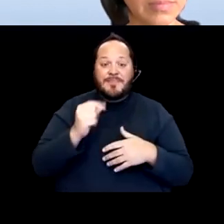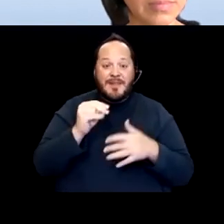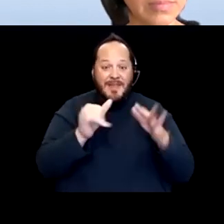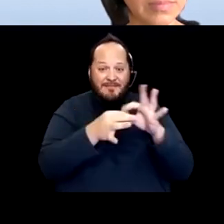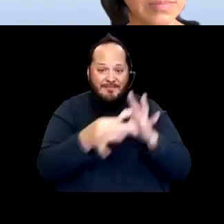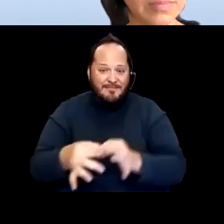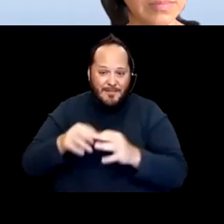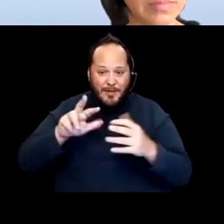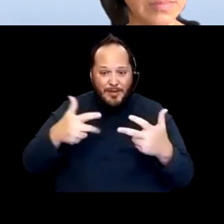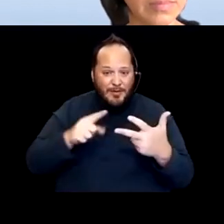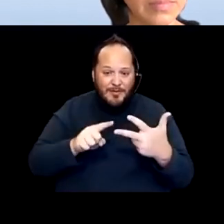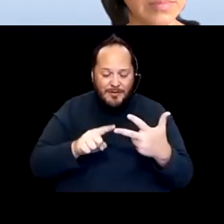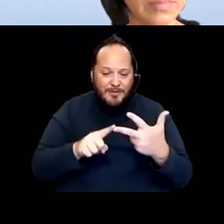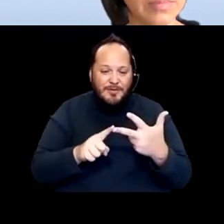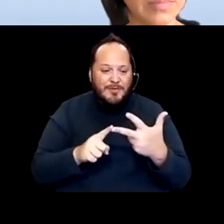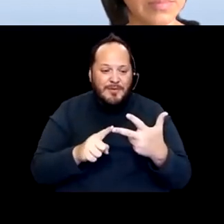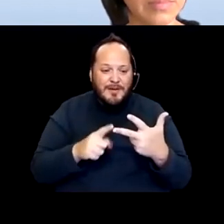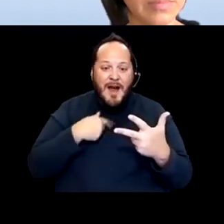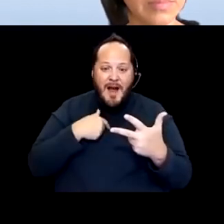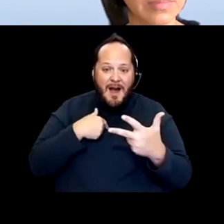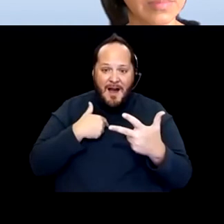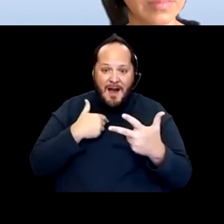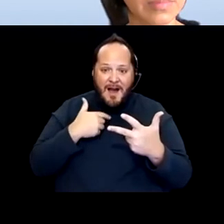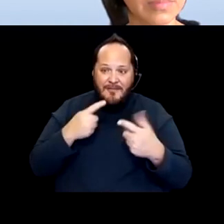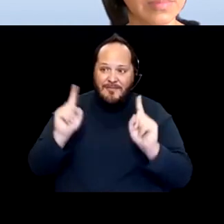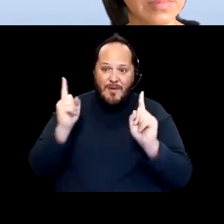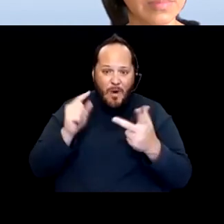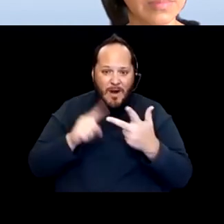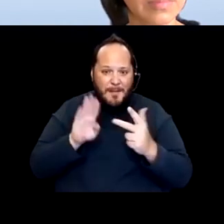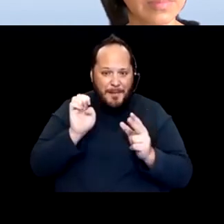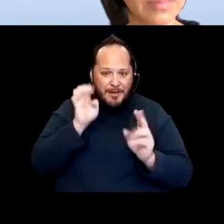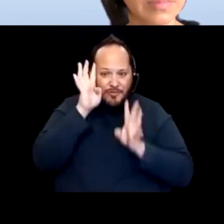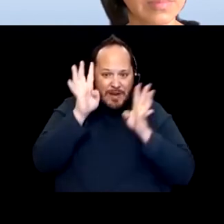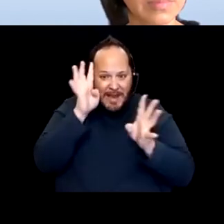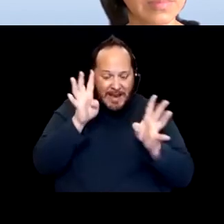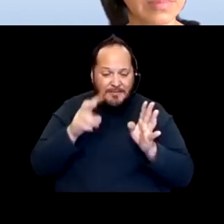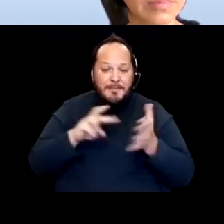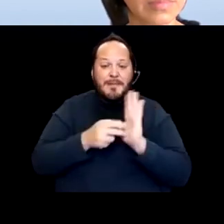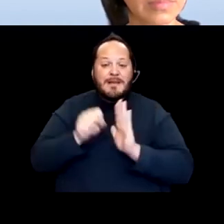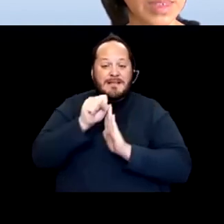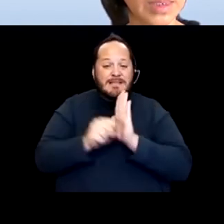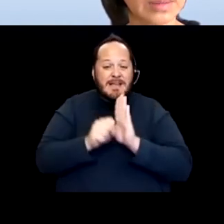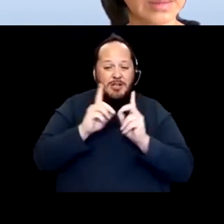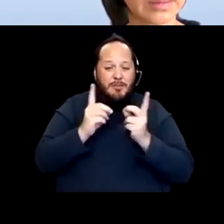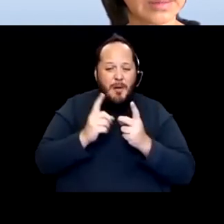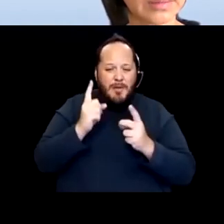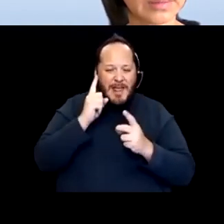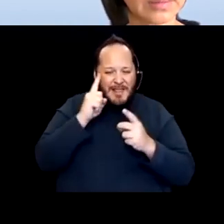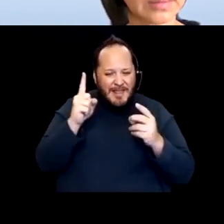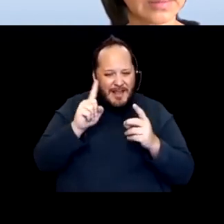The opportunity which was to be creative. So state departments thinking beyond their program. being proactive and being creative.